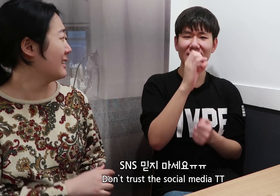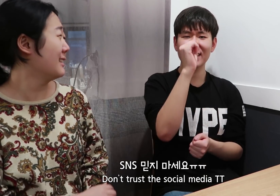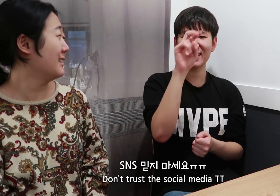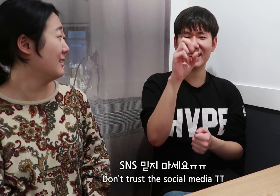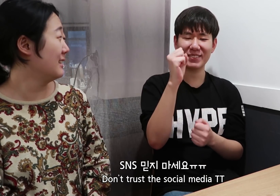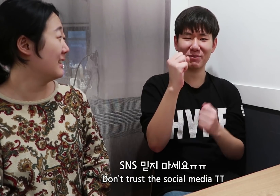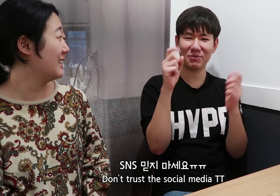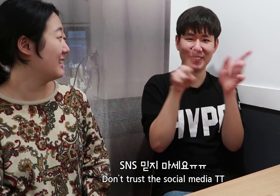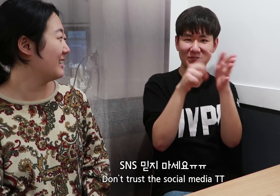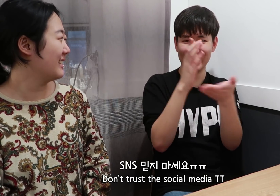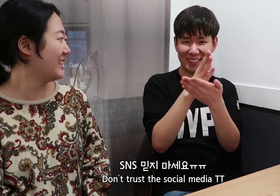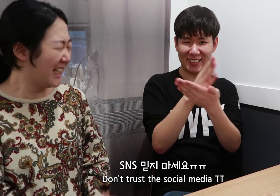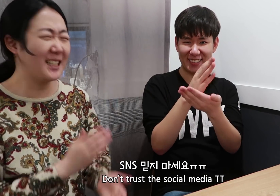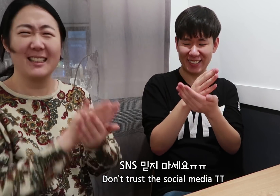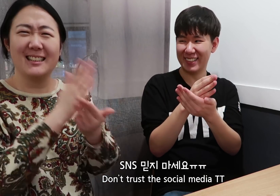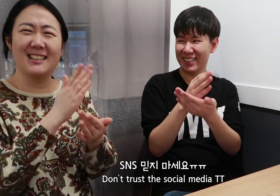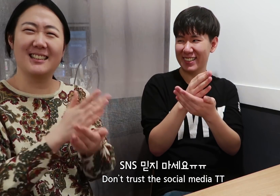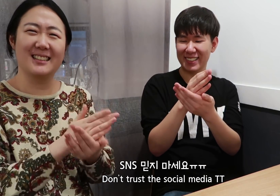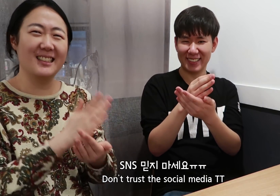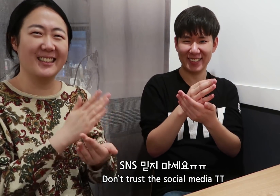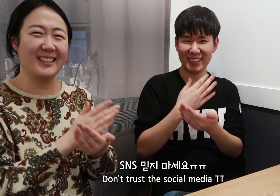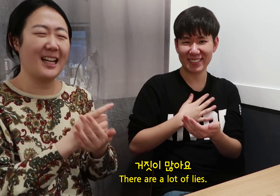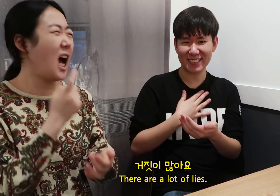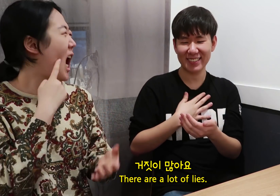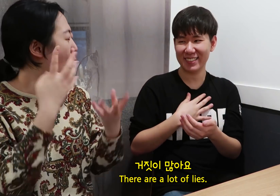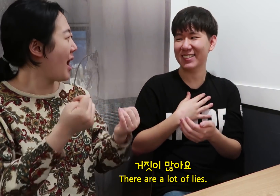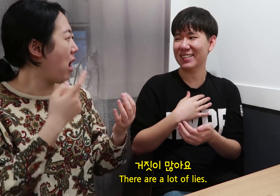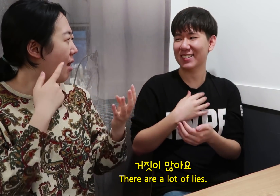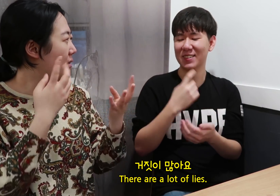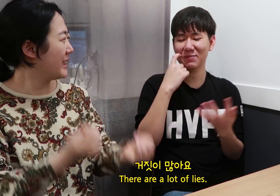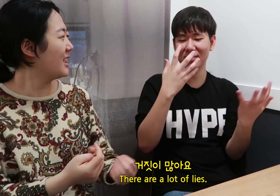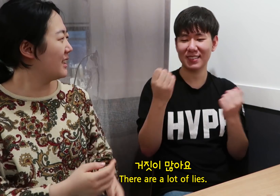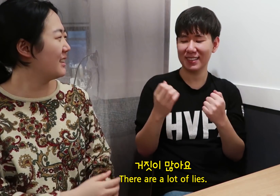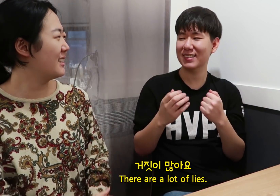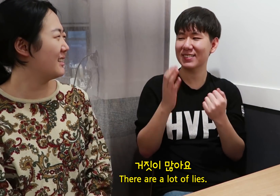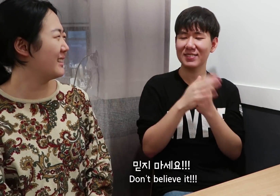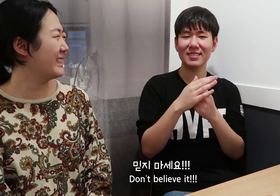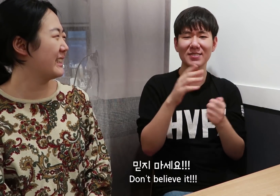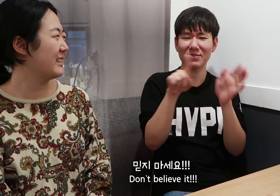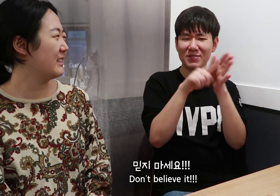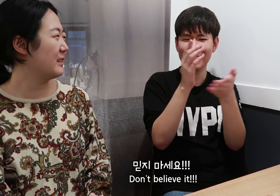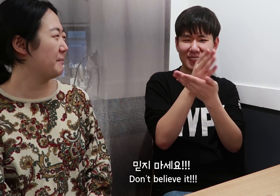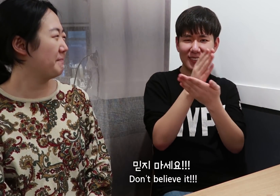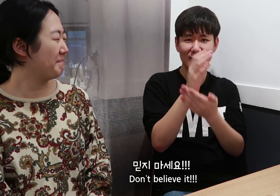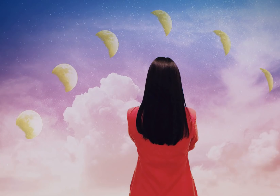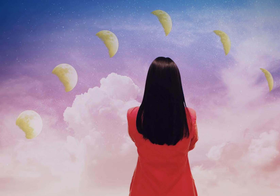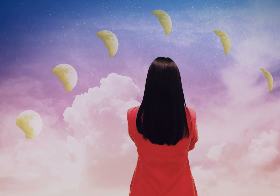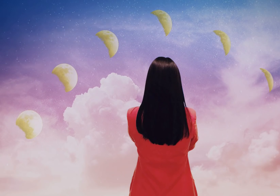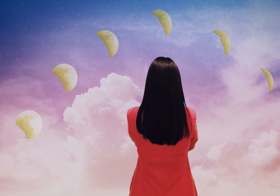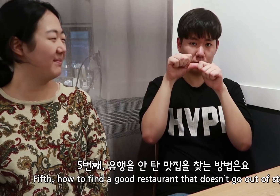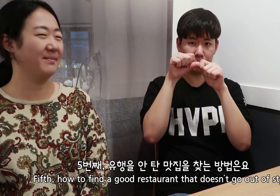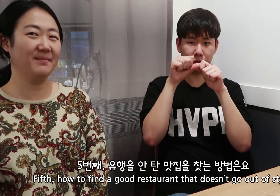Don’t trust the social media. There are a lot of lies. Don‘t believe it!!!